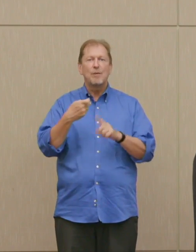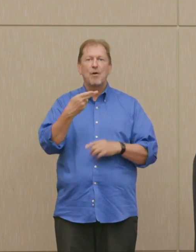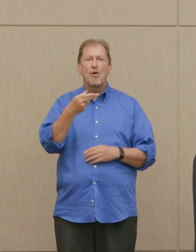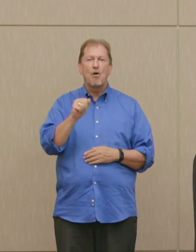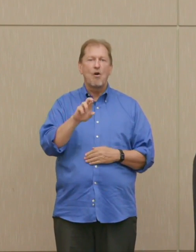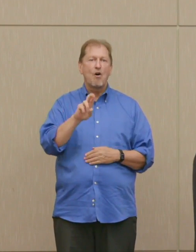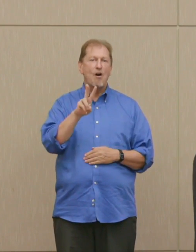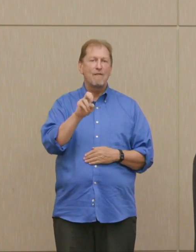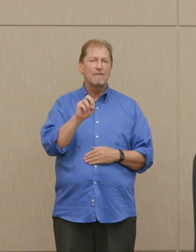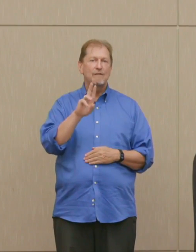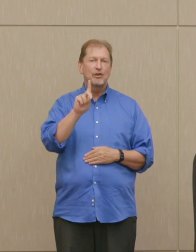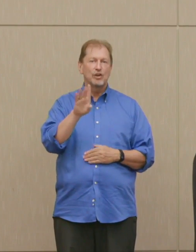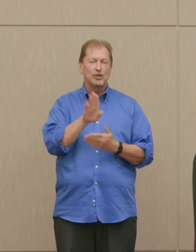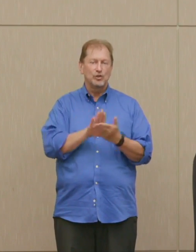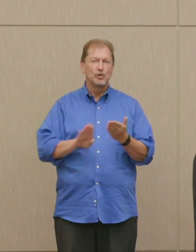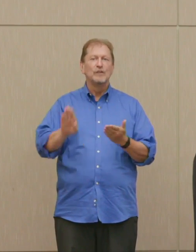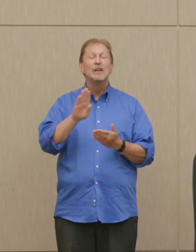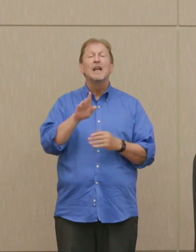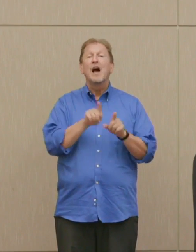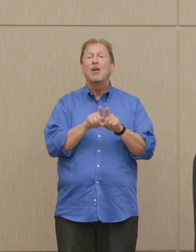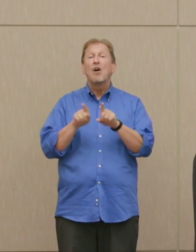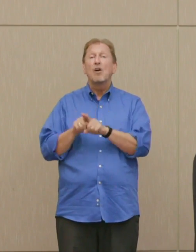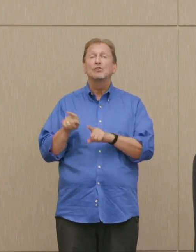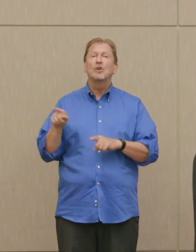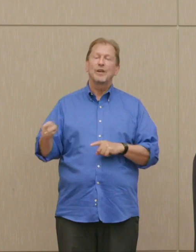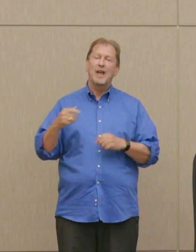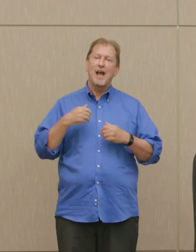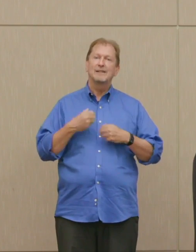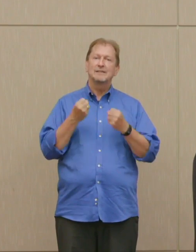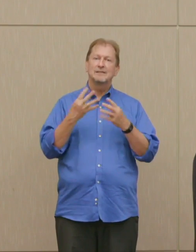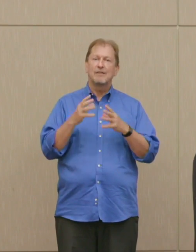He also served as a Woodrow Wilson scholar at Cambridge University.